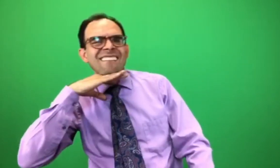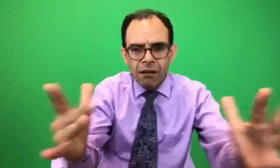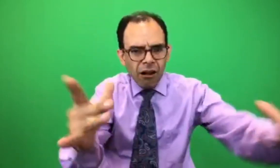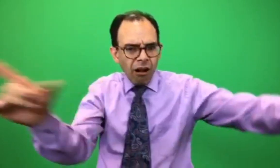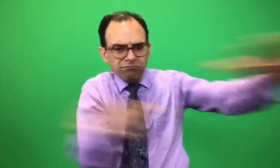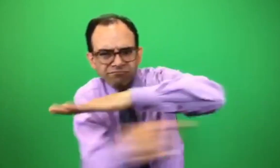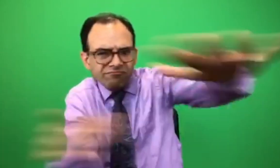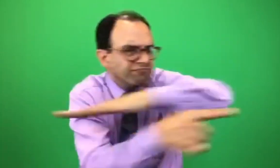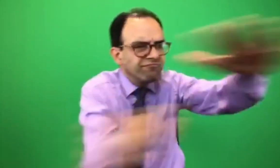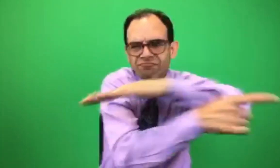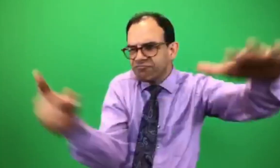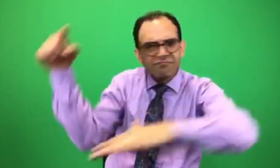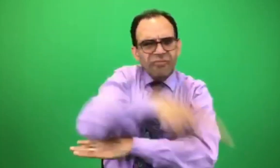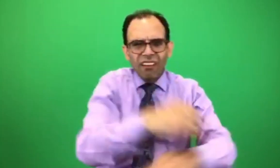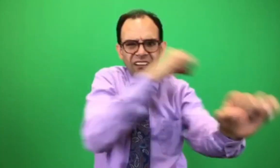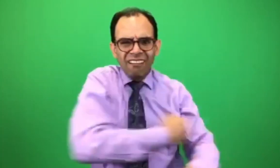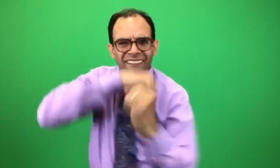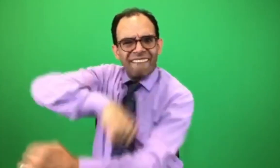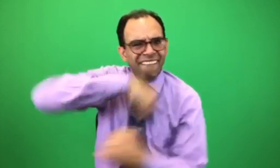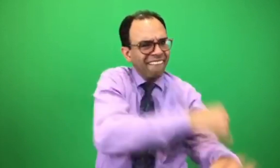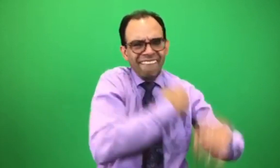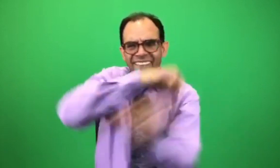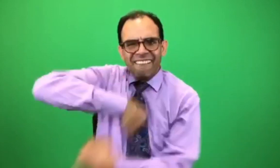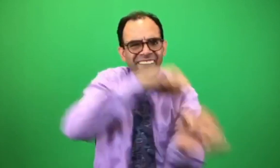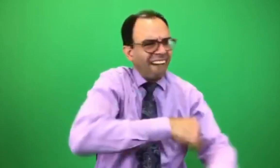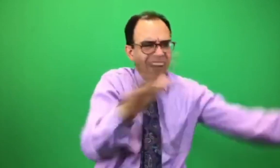Campers can also enjoy kayaking on Lake Robert Rooke.